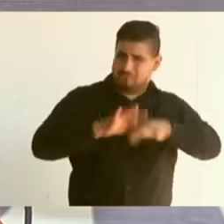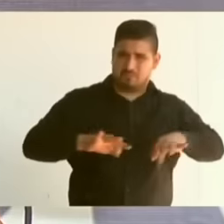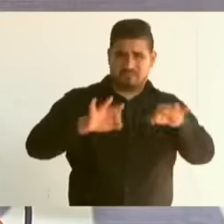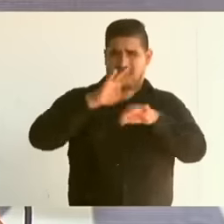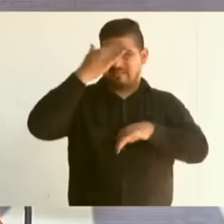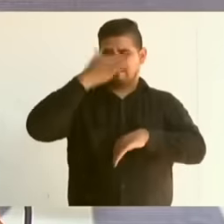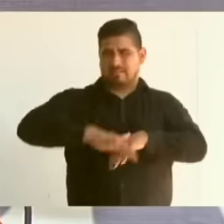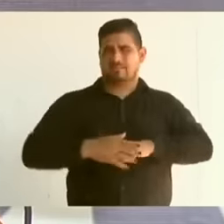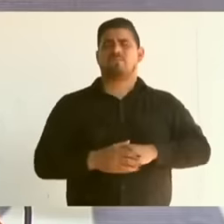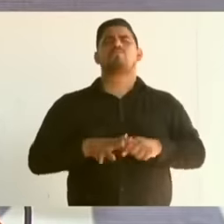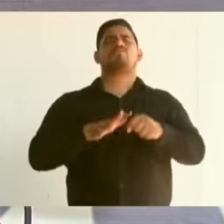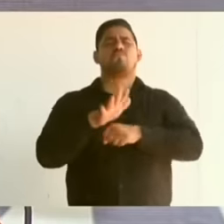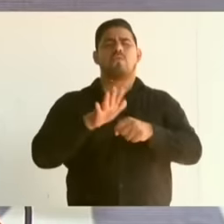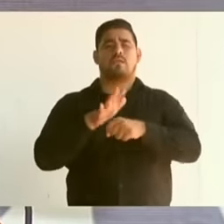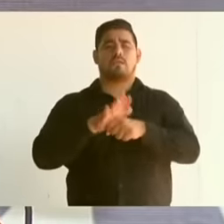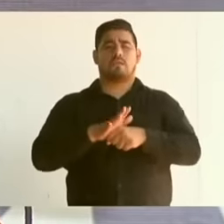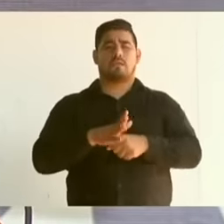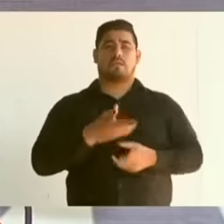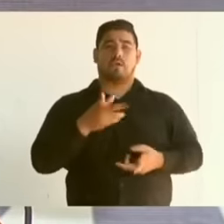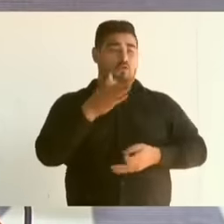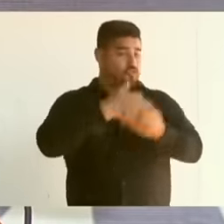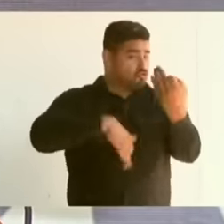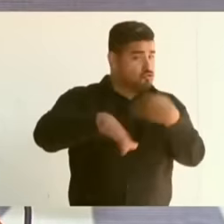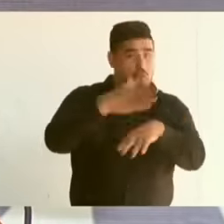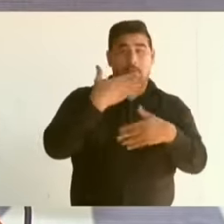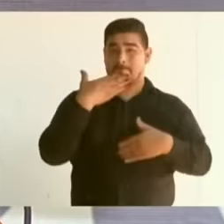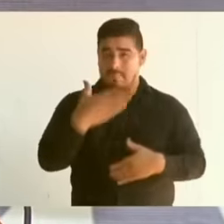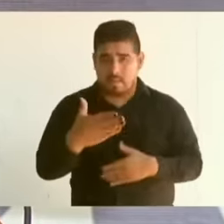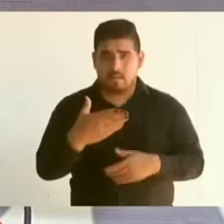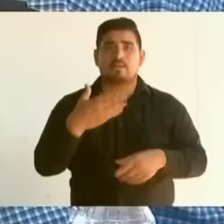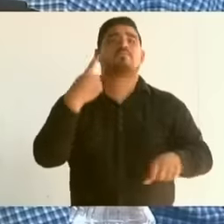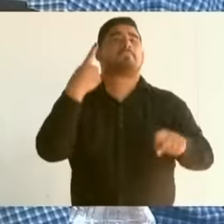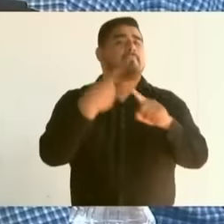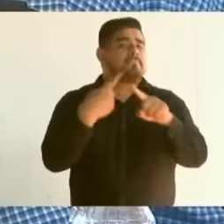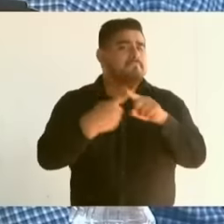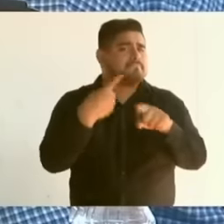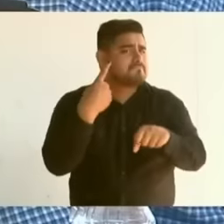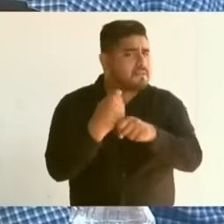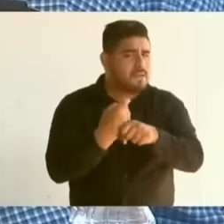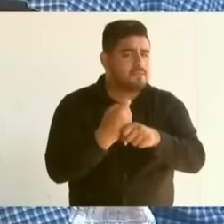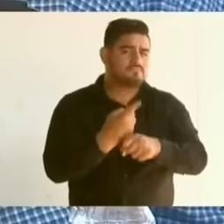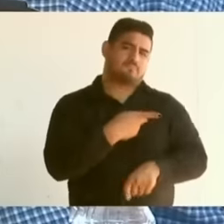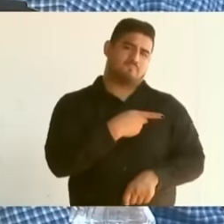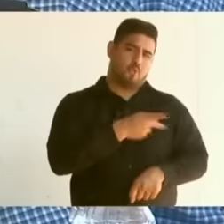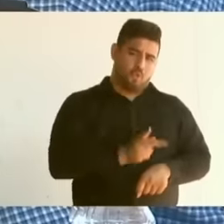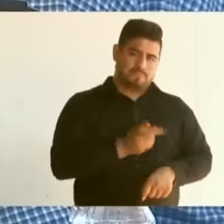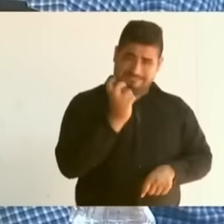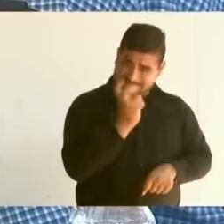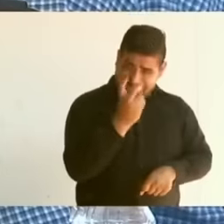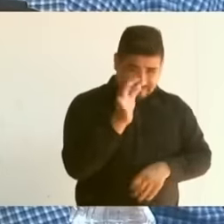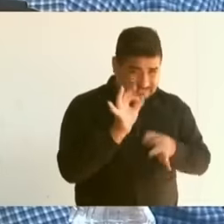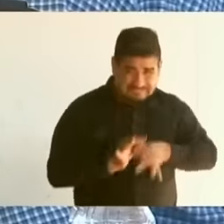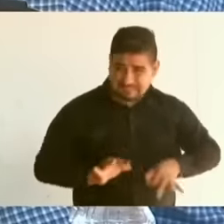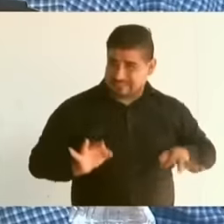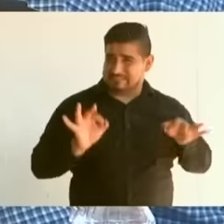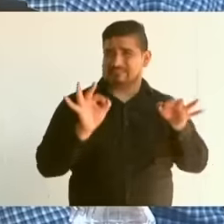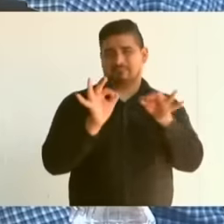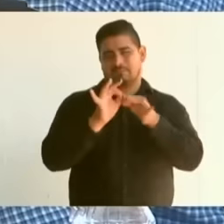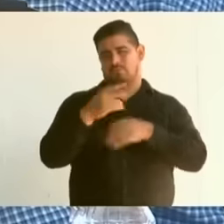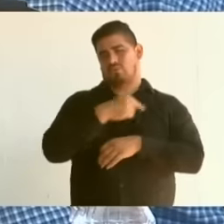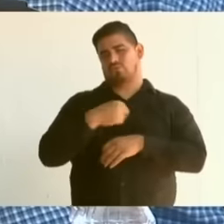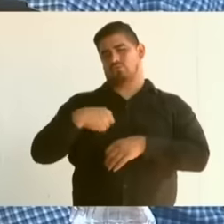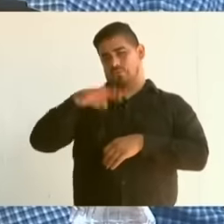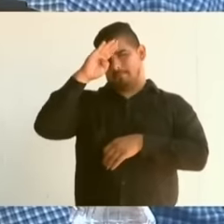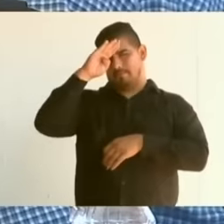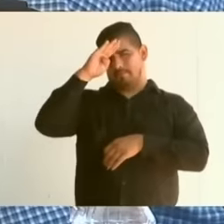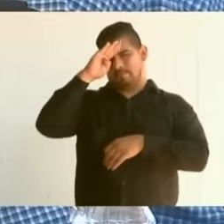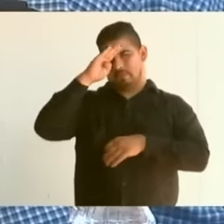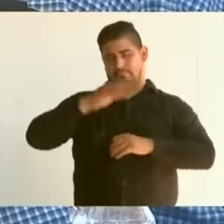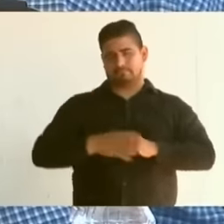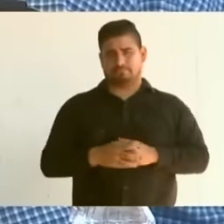is for the good of all, first the poor, that is the essence of our thinking that there is no